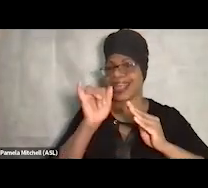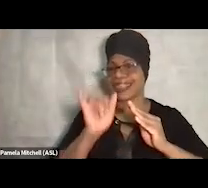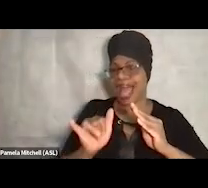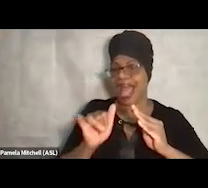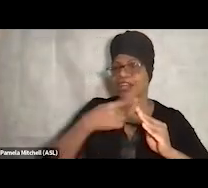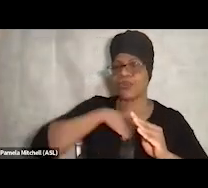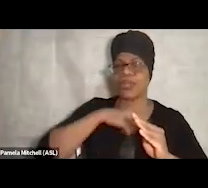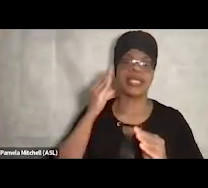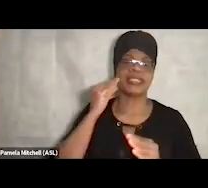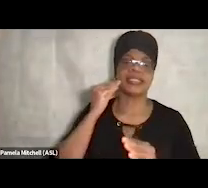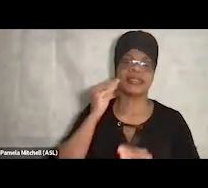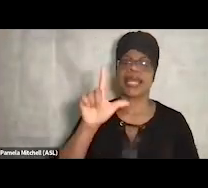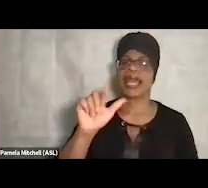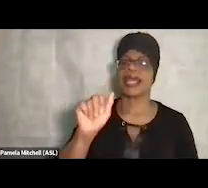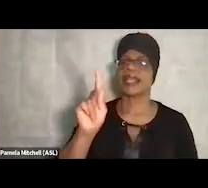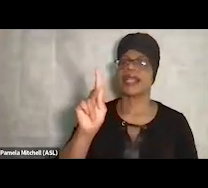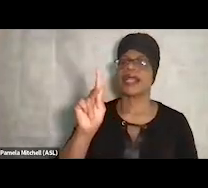which is just a western suburb of Denver.